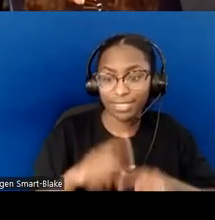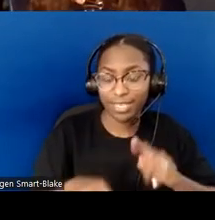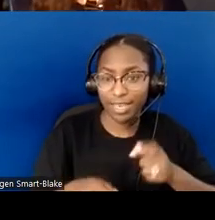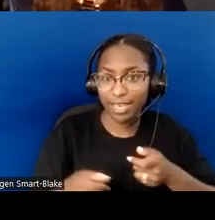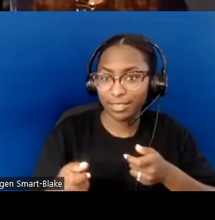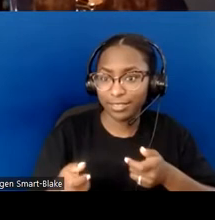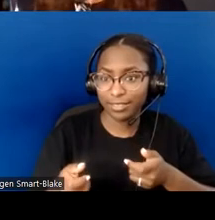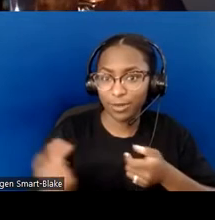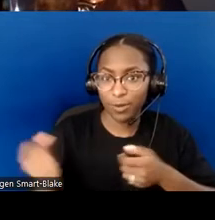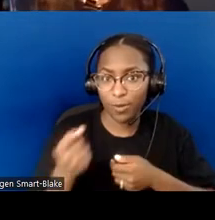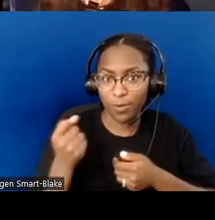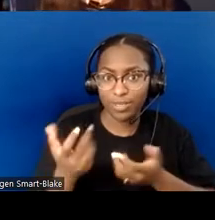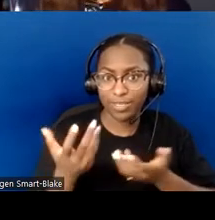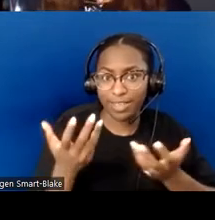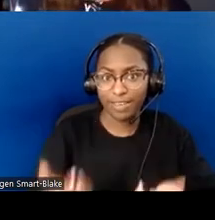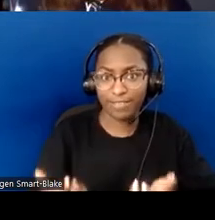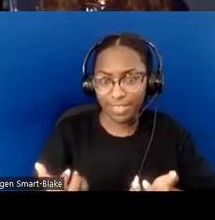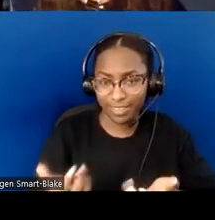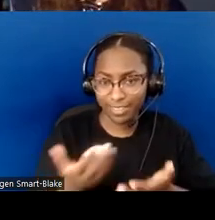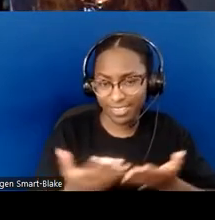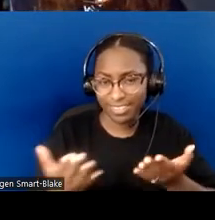Those are just some ways to think about how you do worship.